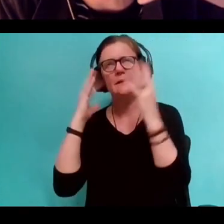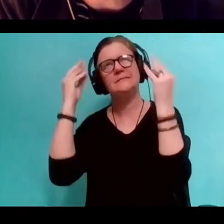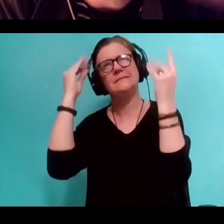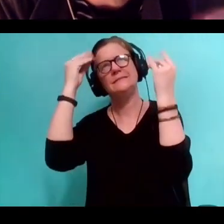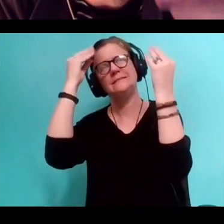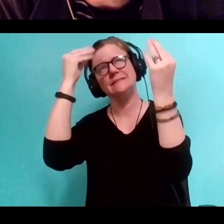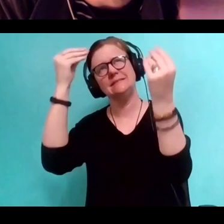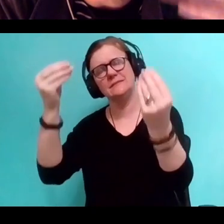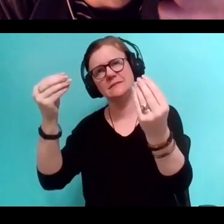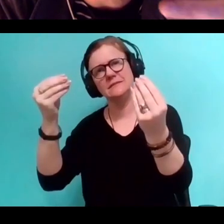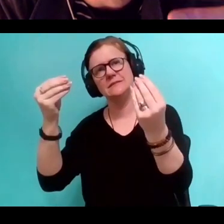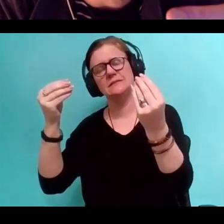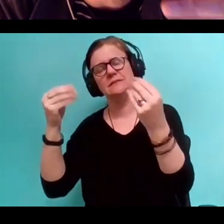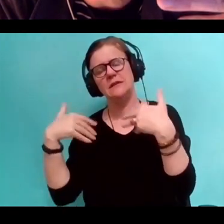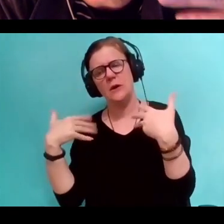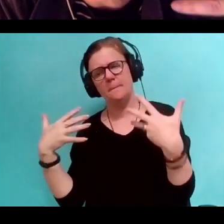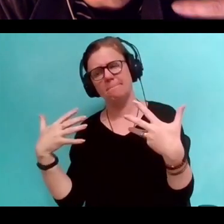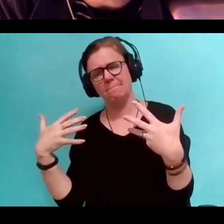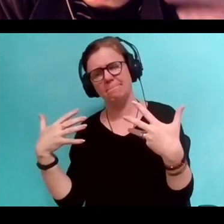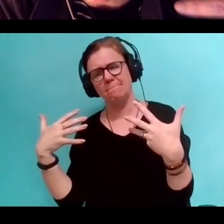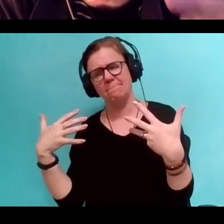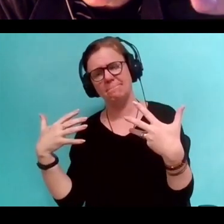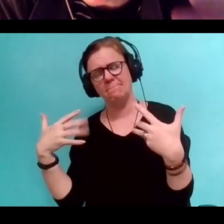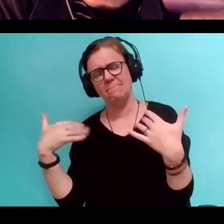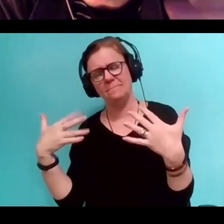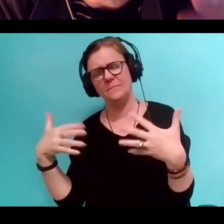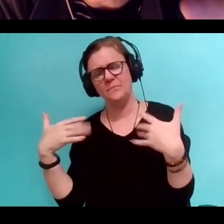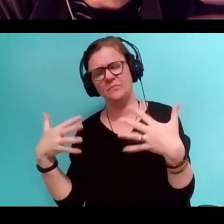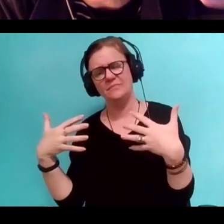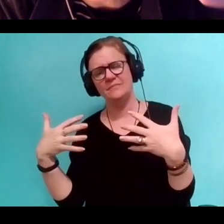but I never considered that to change a narrative,